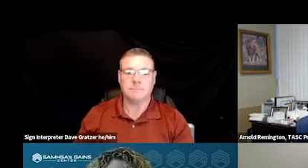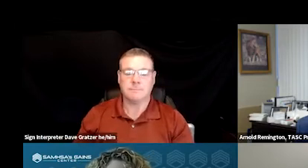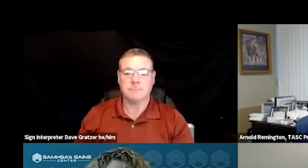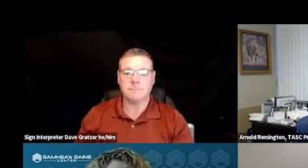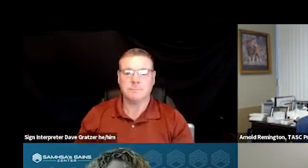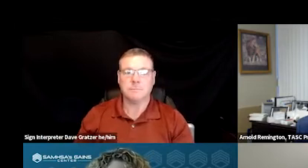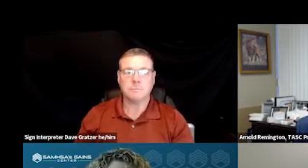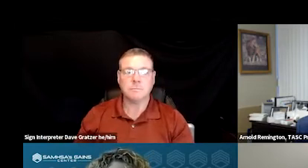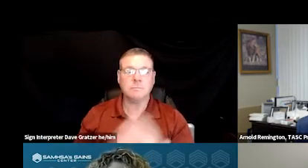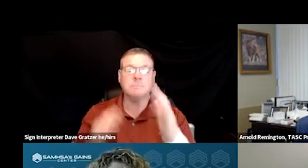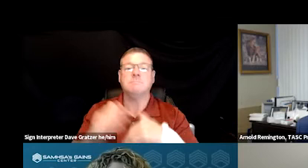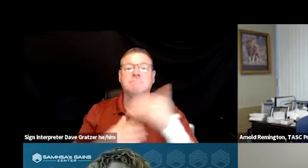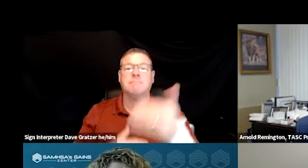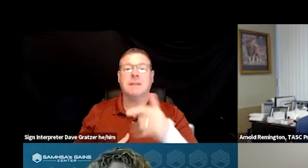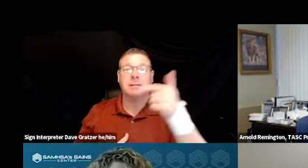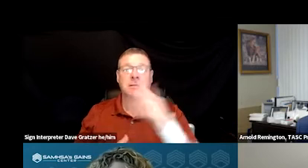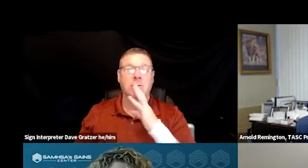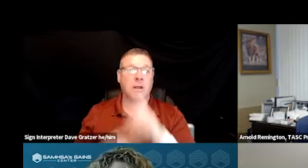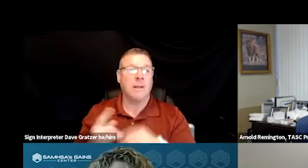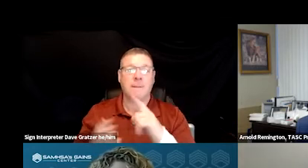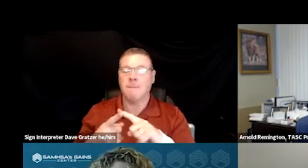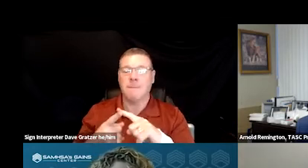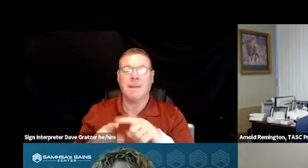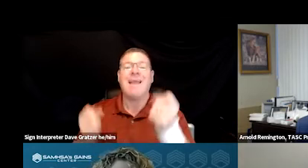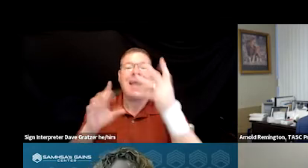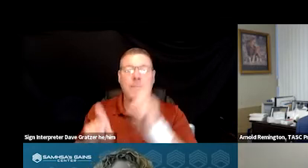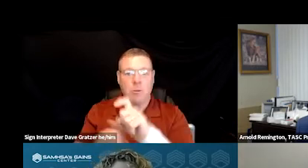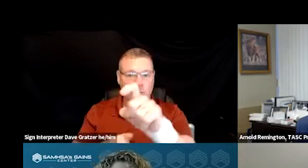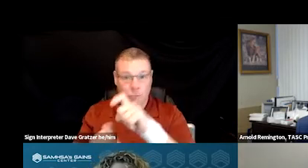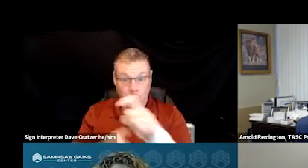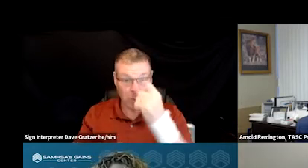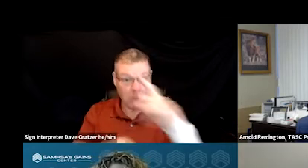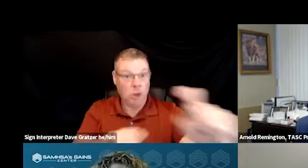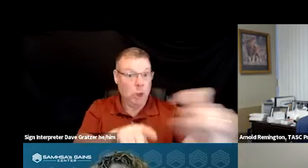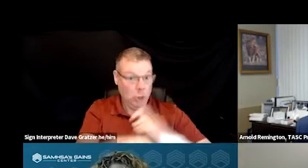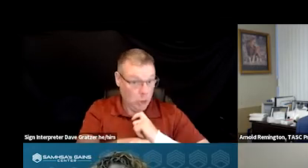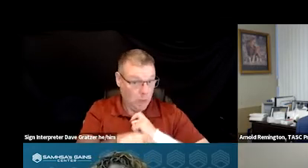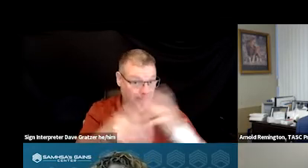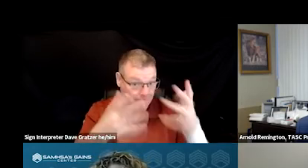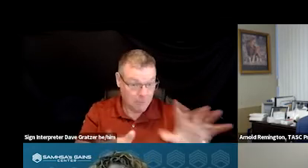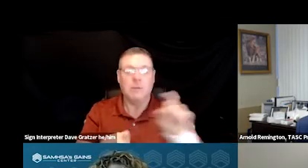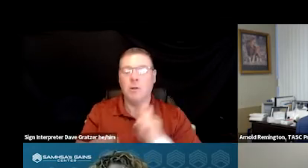And then the next slide talks about just outbound calls. So as a crisis hub, we are, you know,